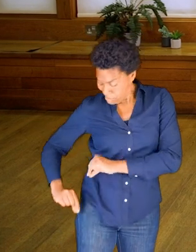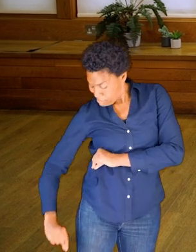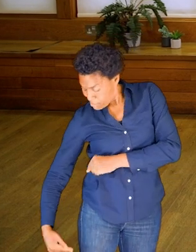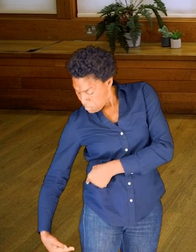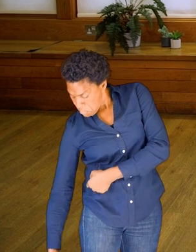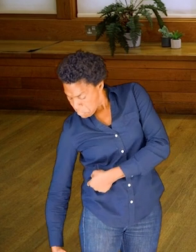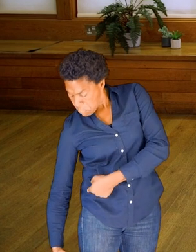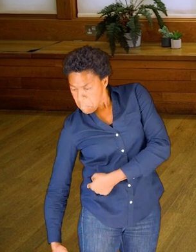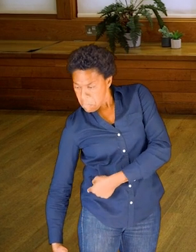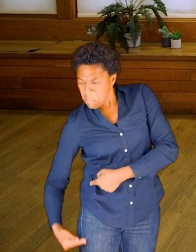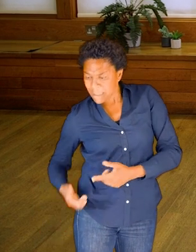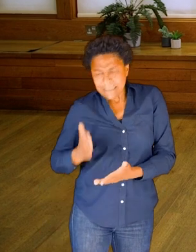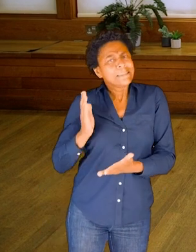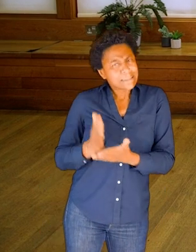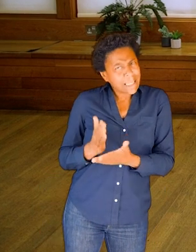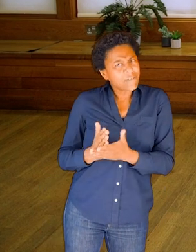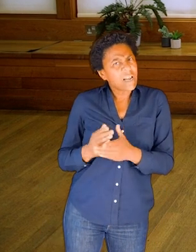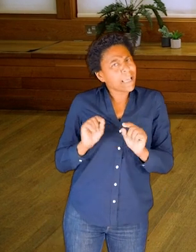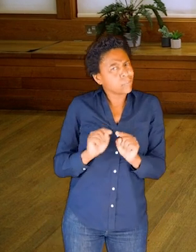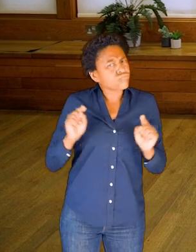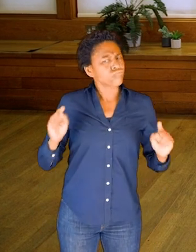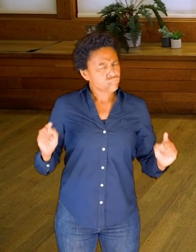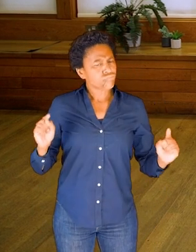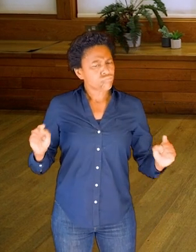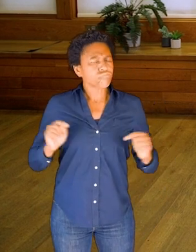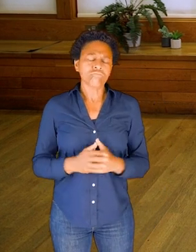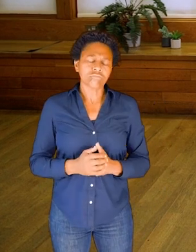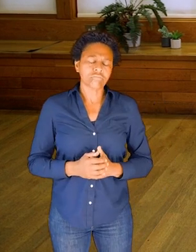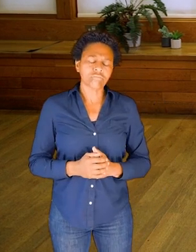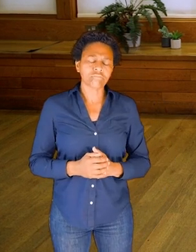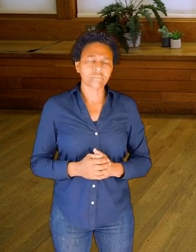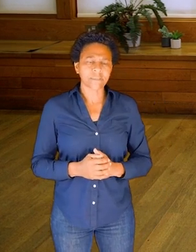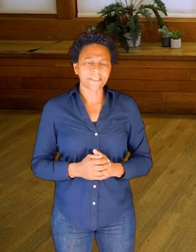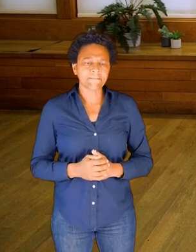Definitely on the longer side of my bones.